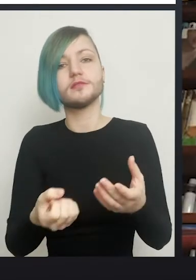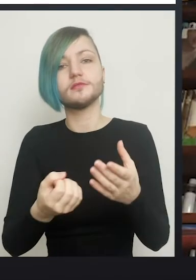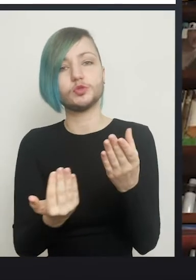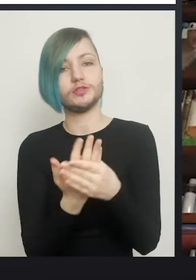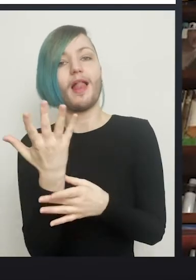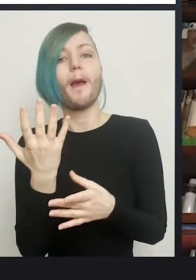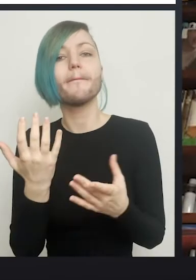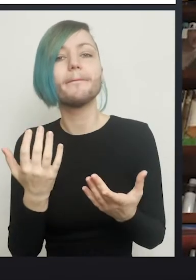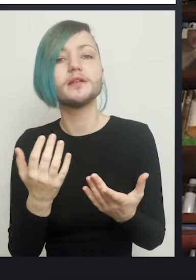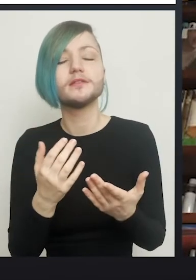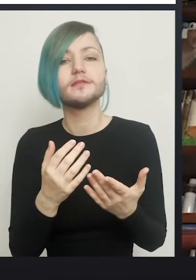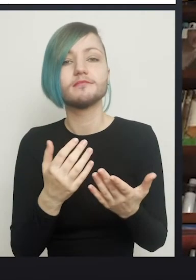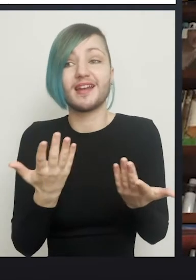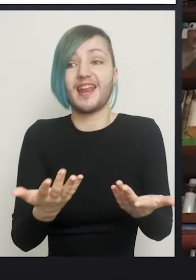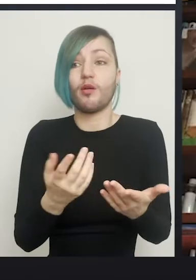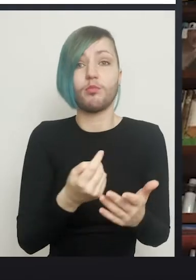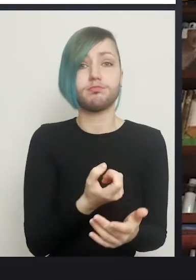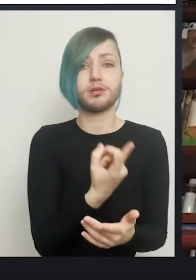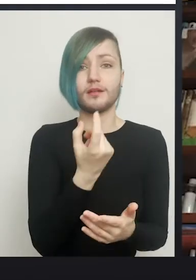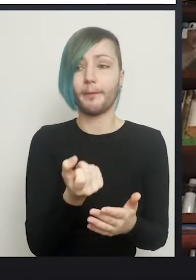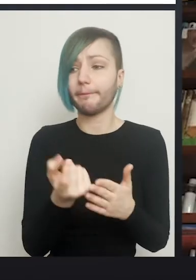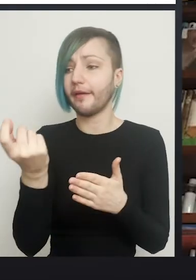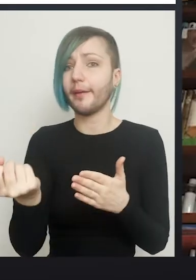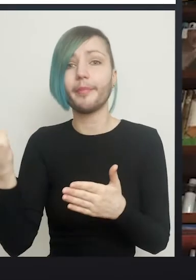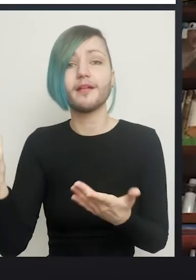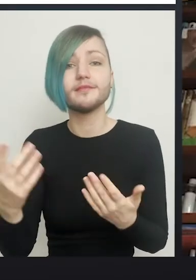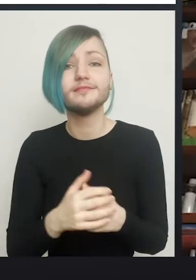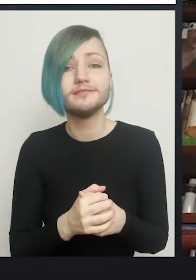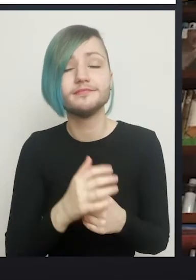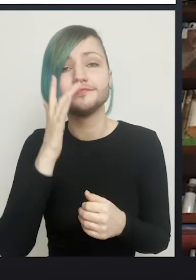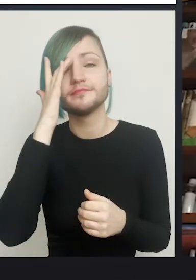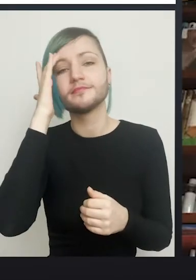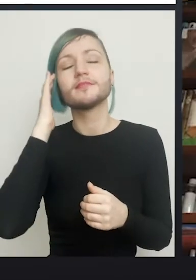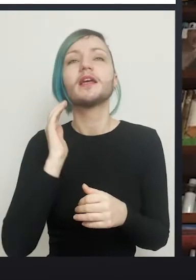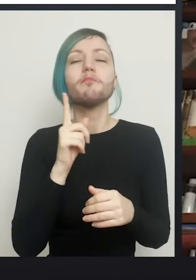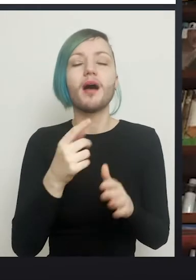People need to be aware that they will lose some scrotal skin in terms of over time.